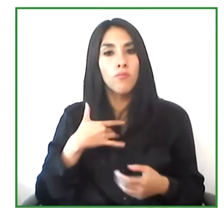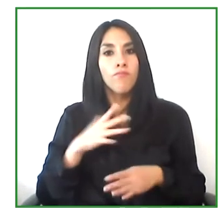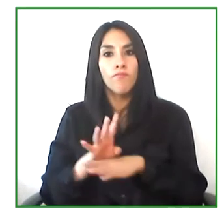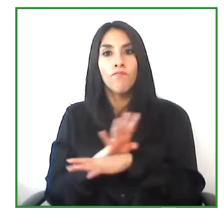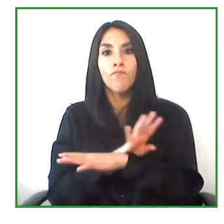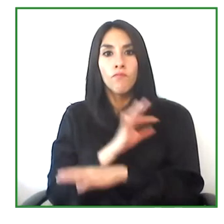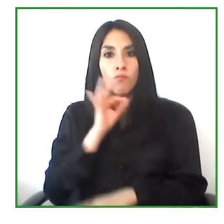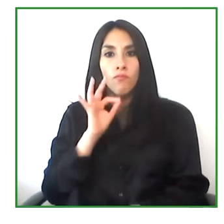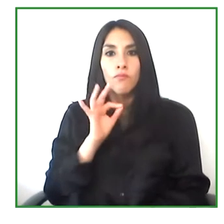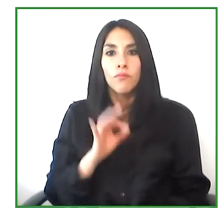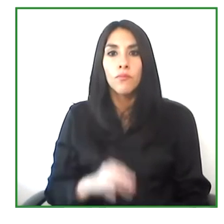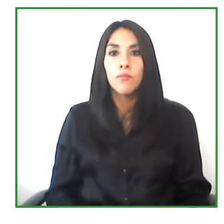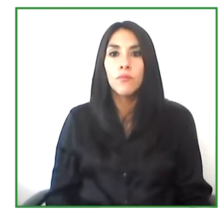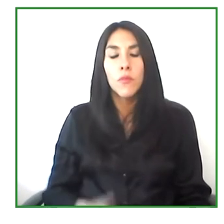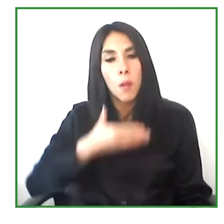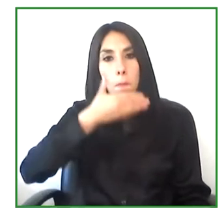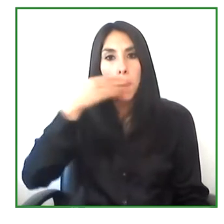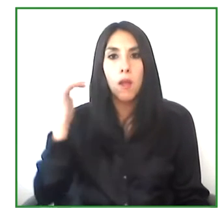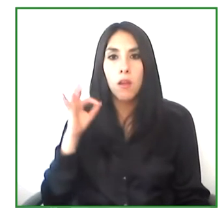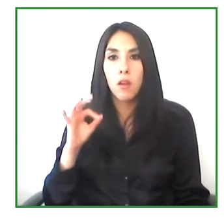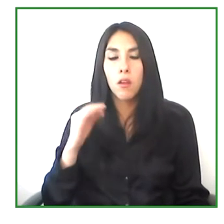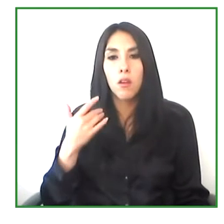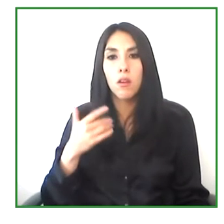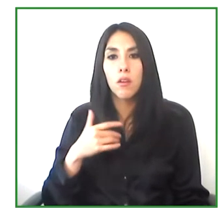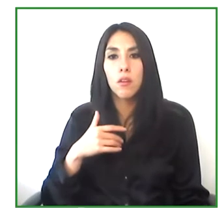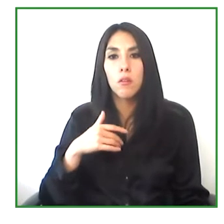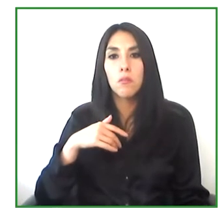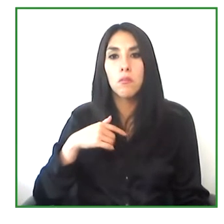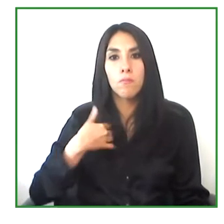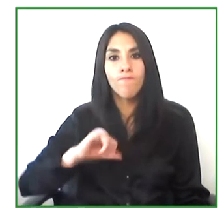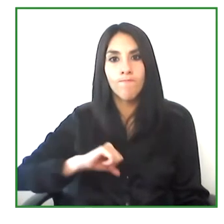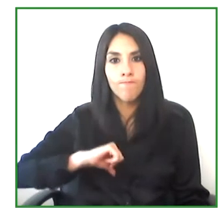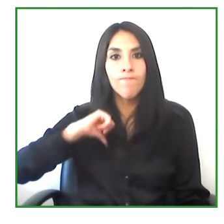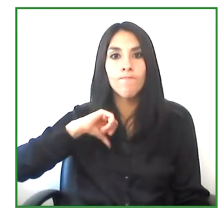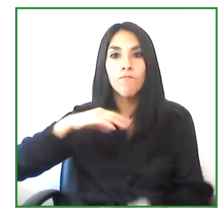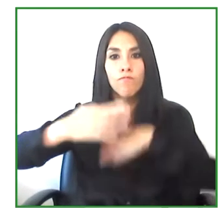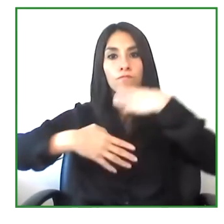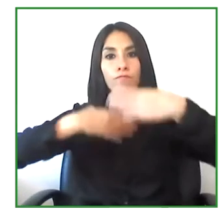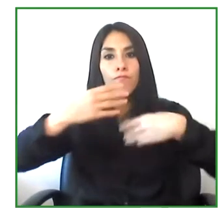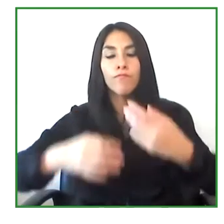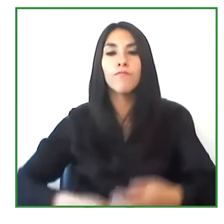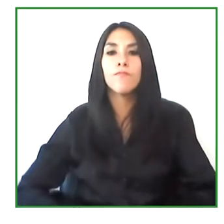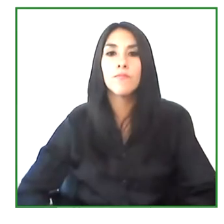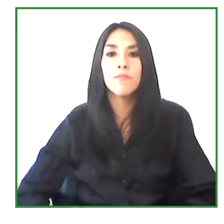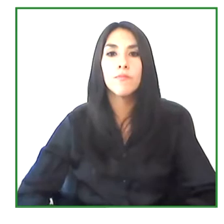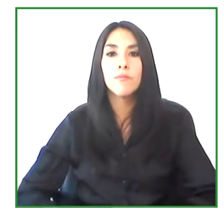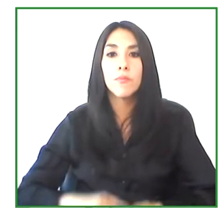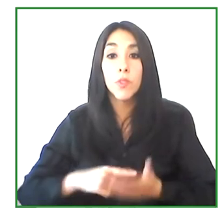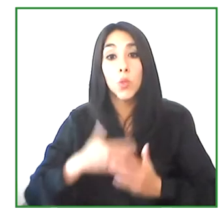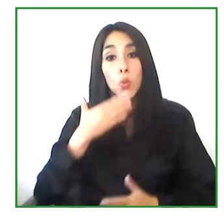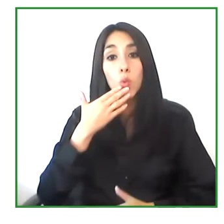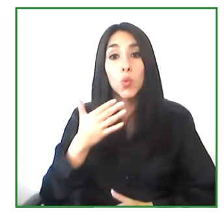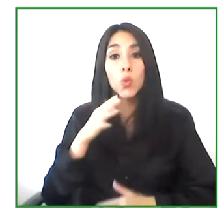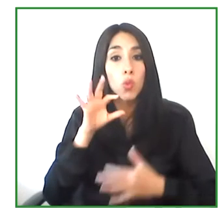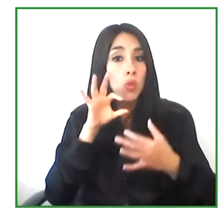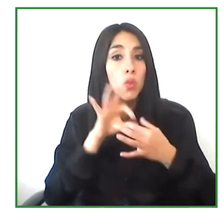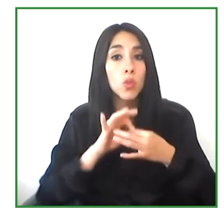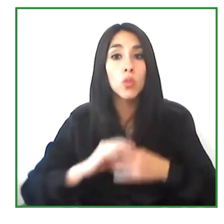And they feel they are able to complete this process because because technology has been a great ally of inclusion